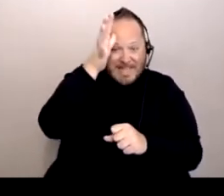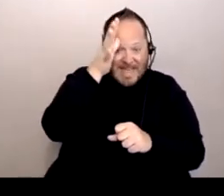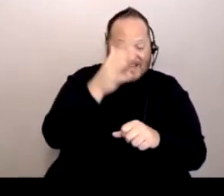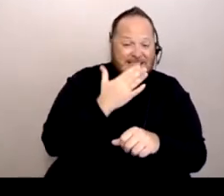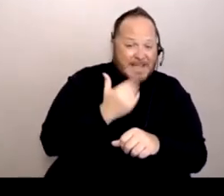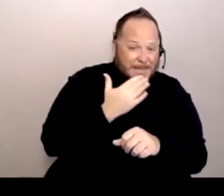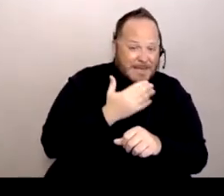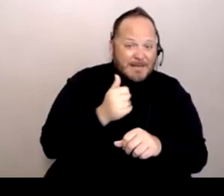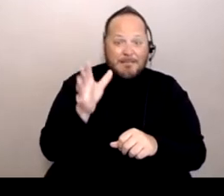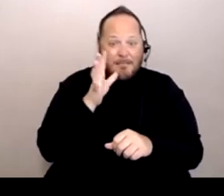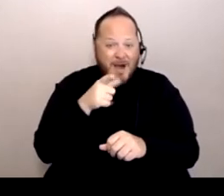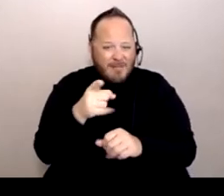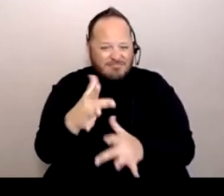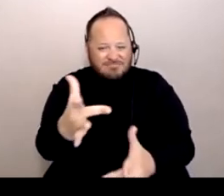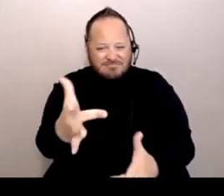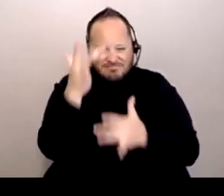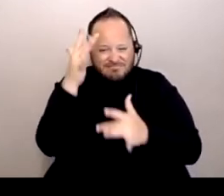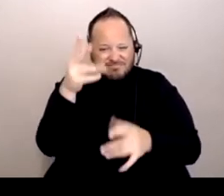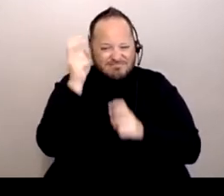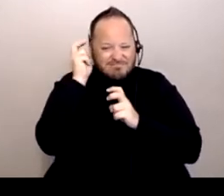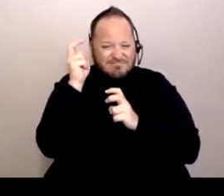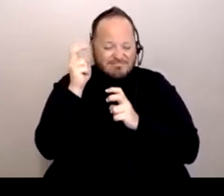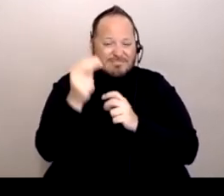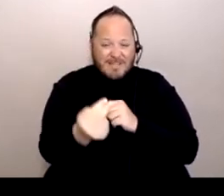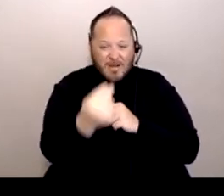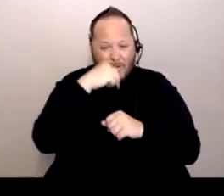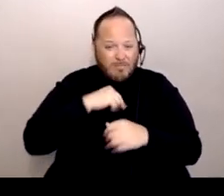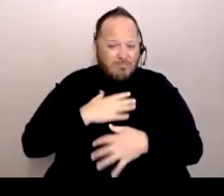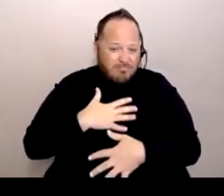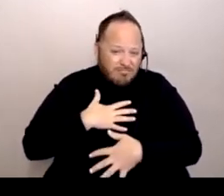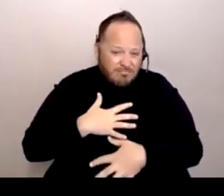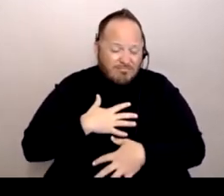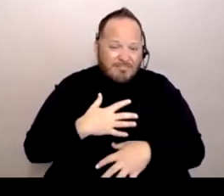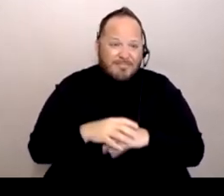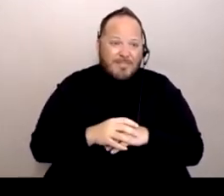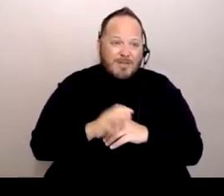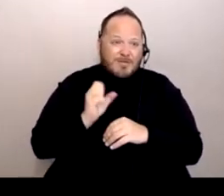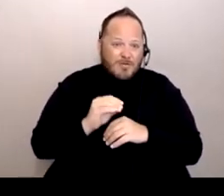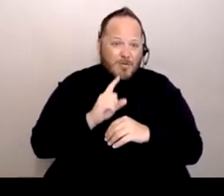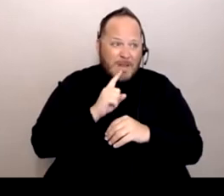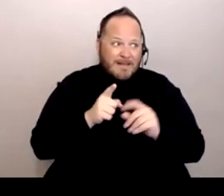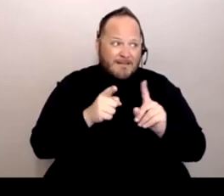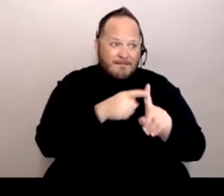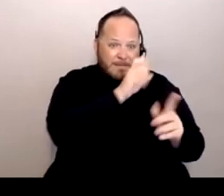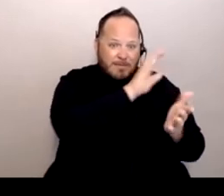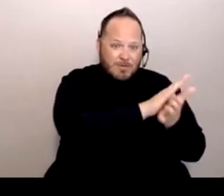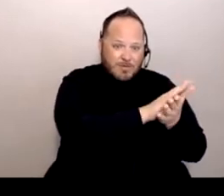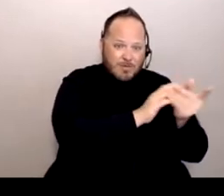And so, you know, this is all the effects, like sometimes even indirectly, because by that time, my son was already back in Iowa.